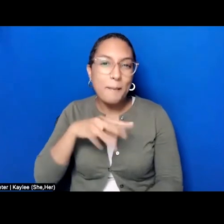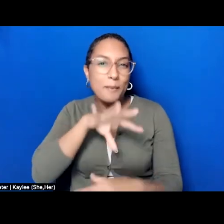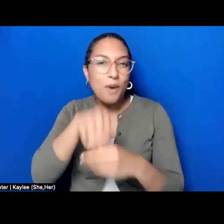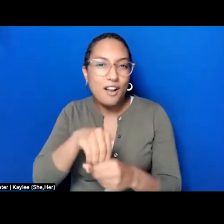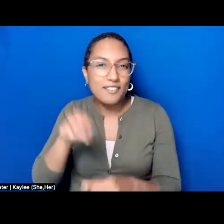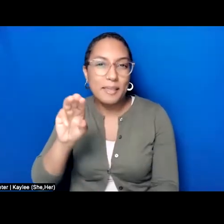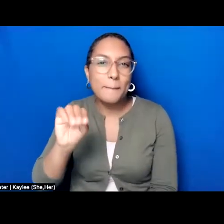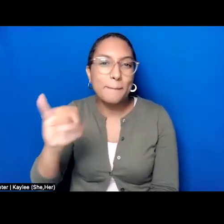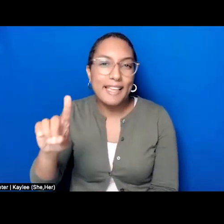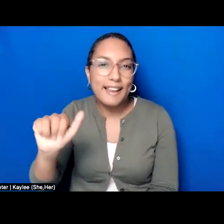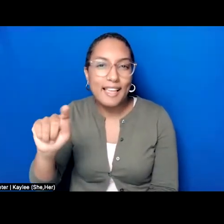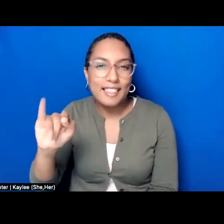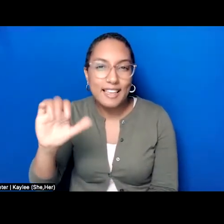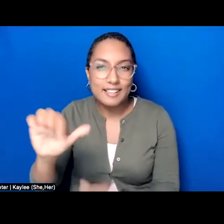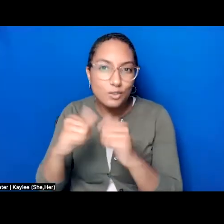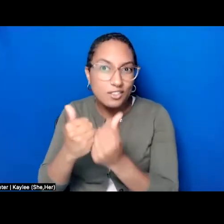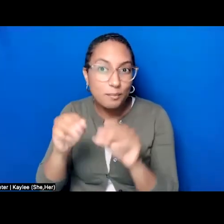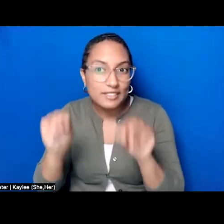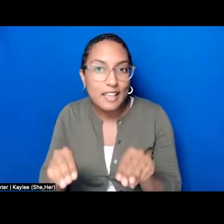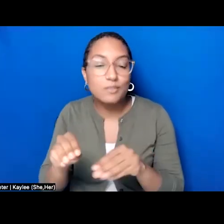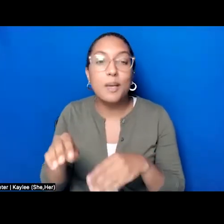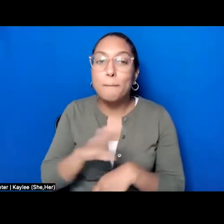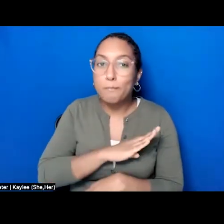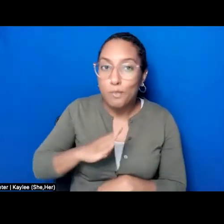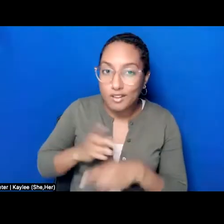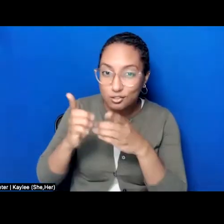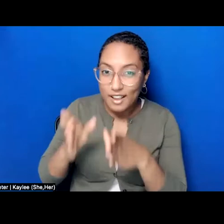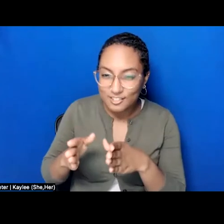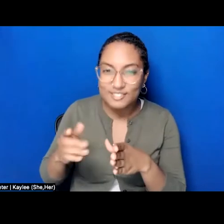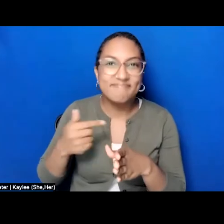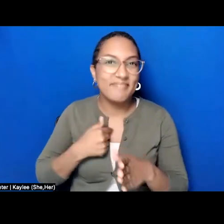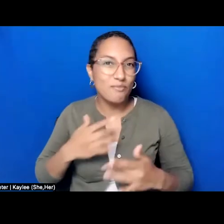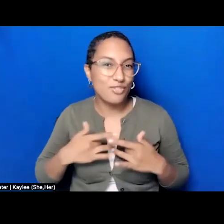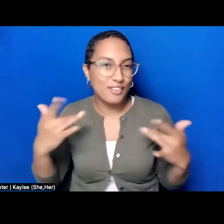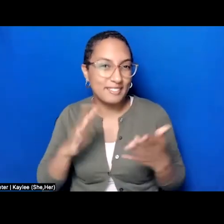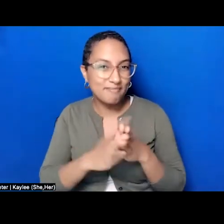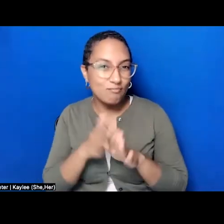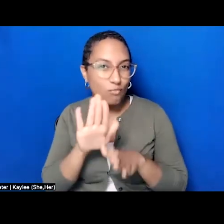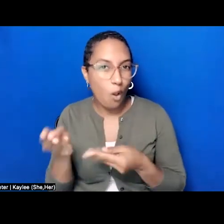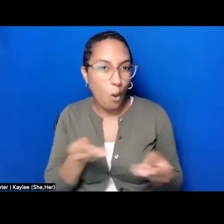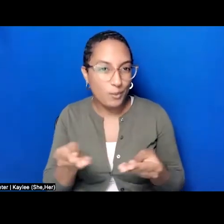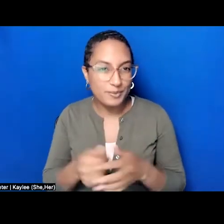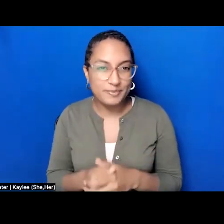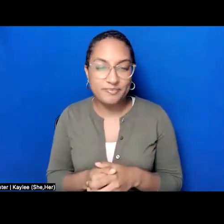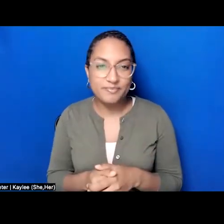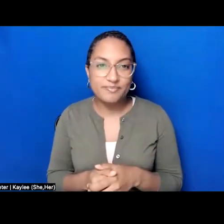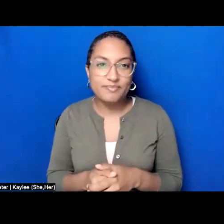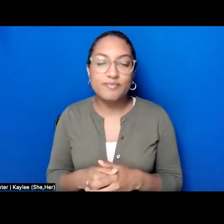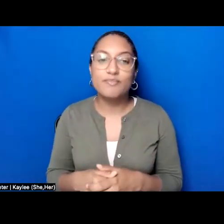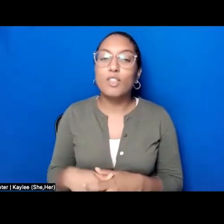your host. Redefining Narrative invites viewers to explore new approaches to working within the